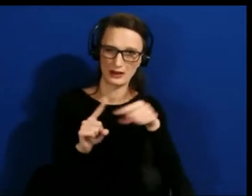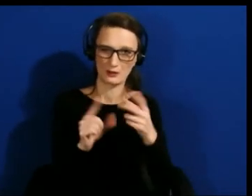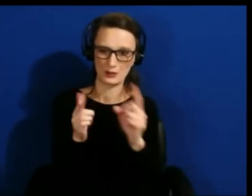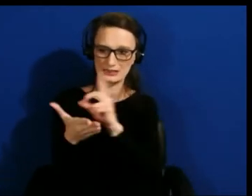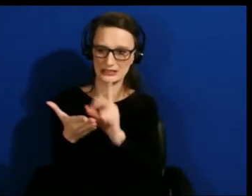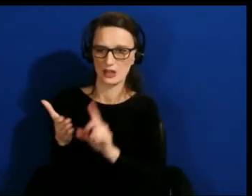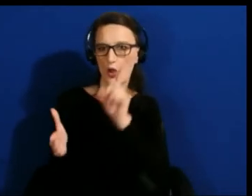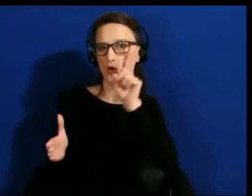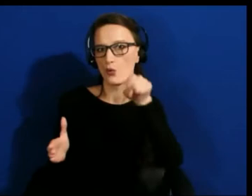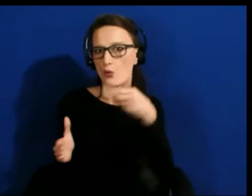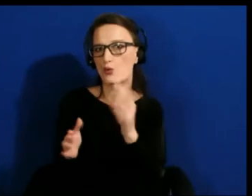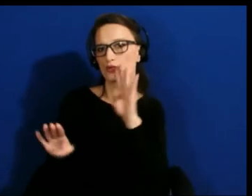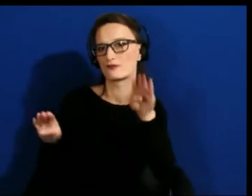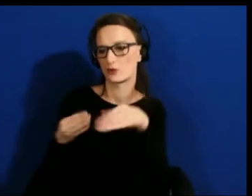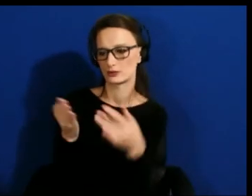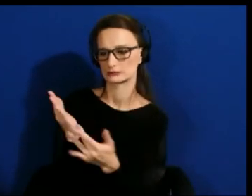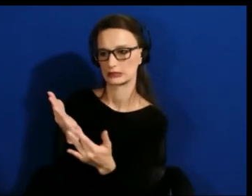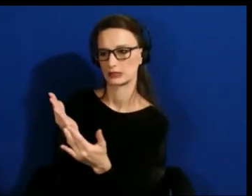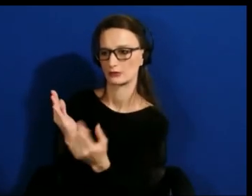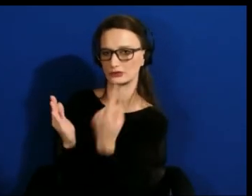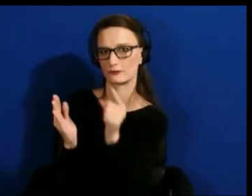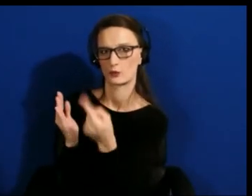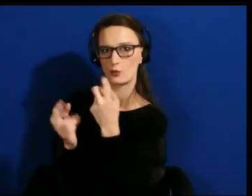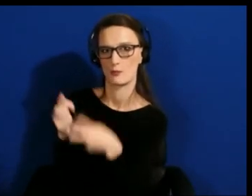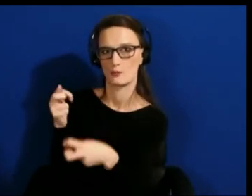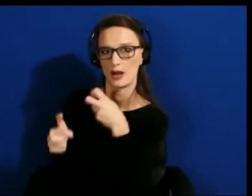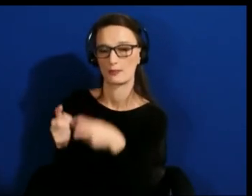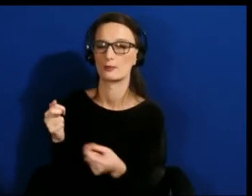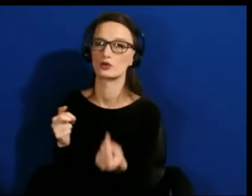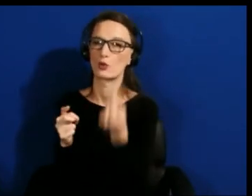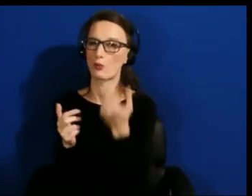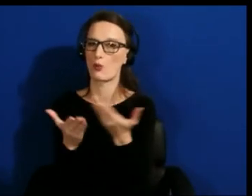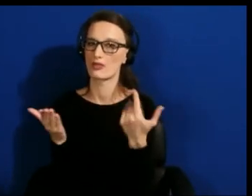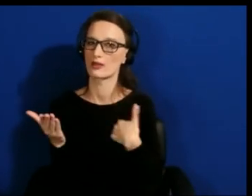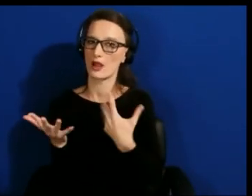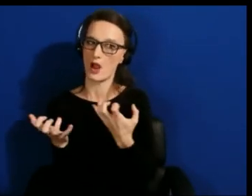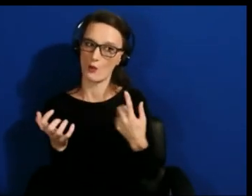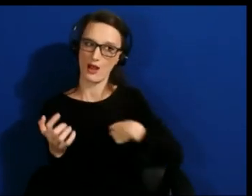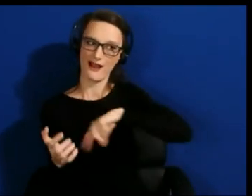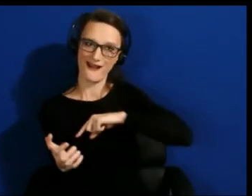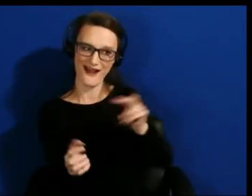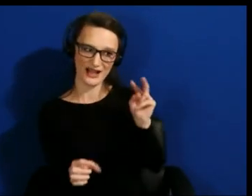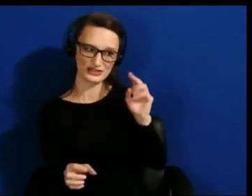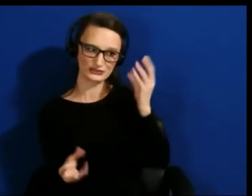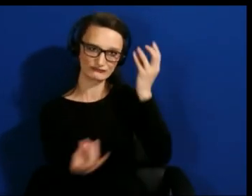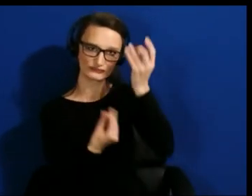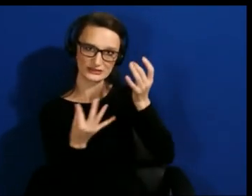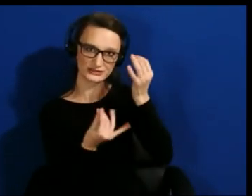So one of the things i'd like us to look at with inclusive design and the immerse space